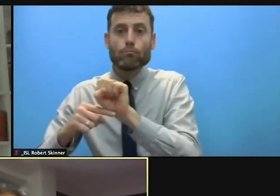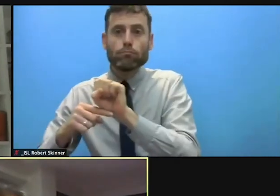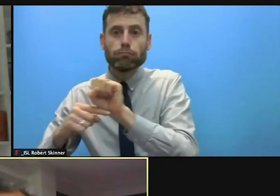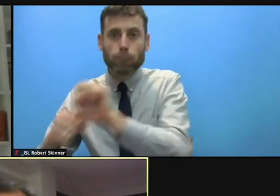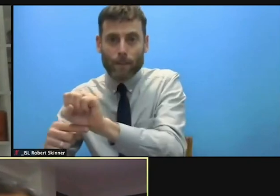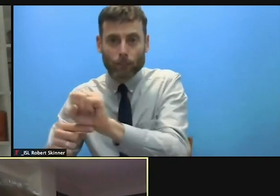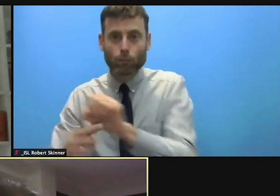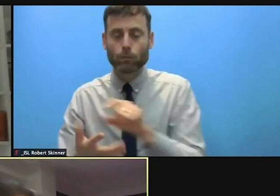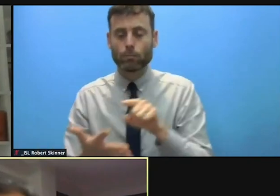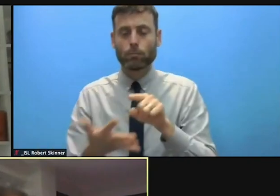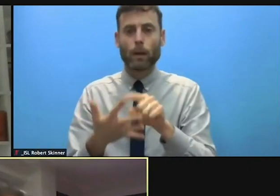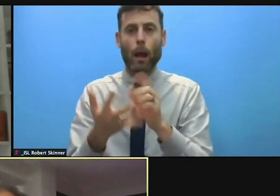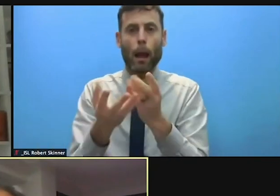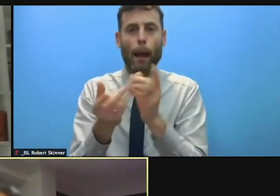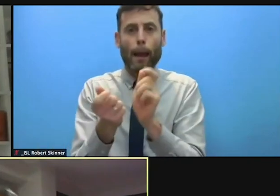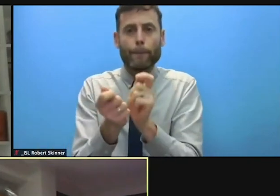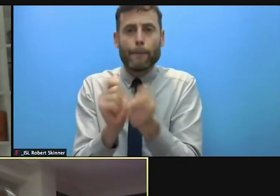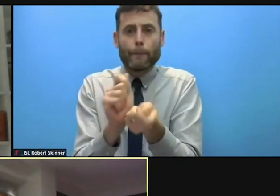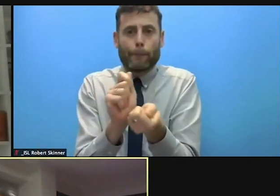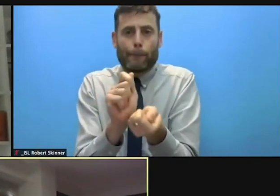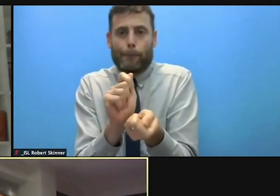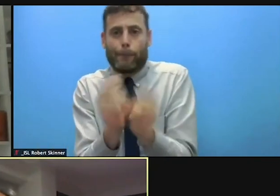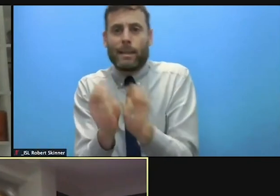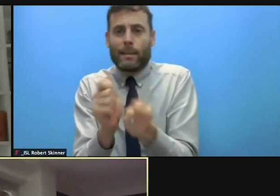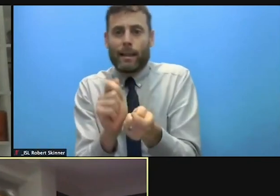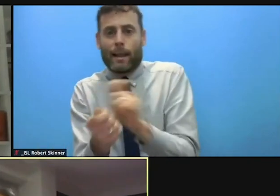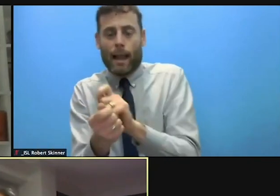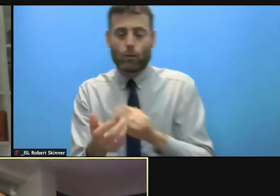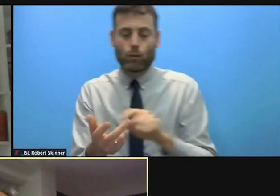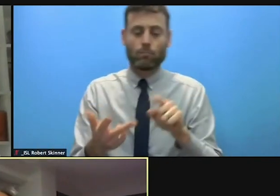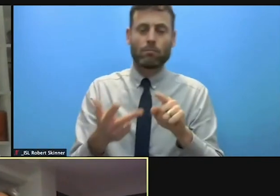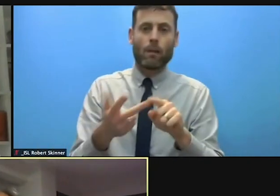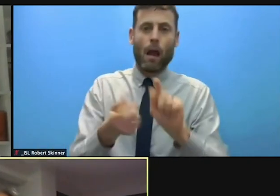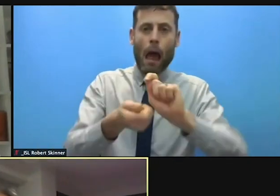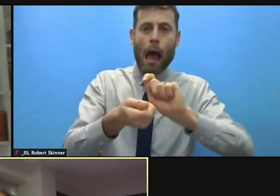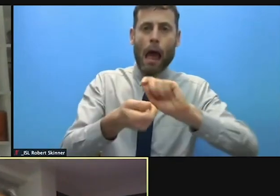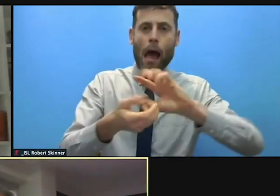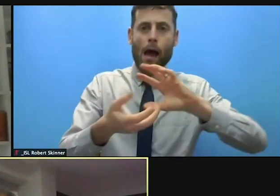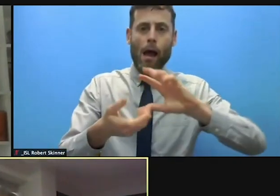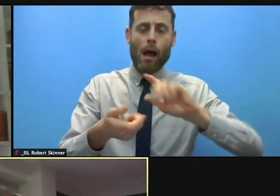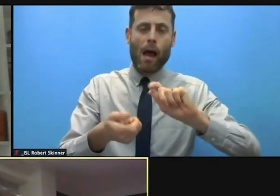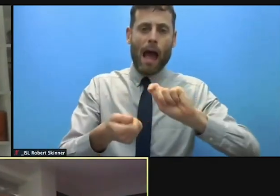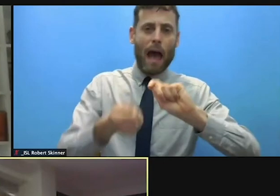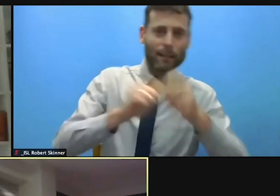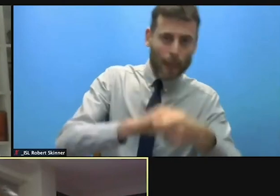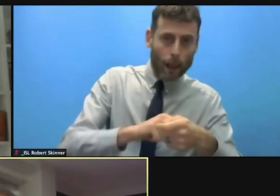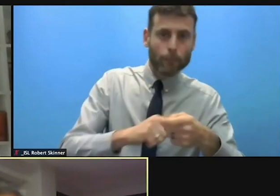and adaptation where possible to protection when they need to be displaced. And some of these